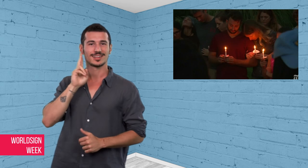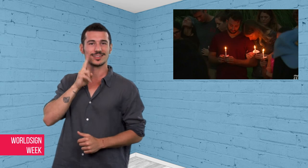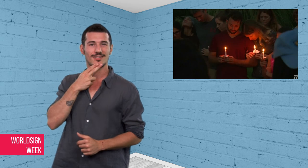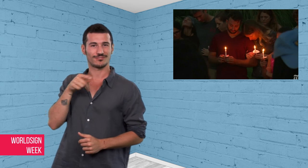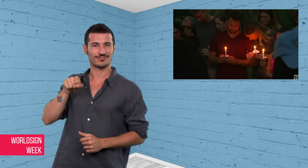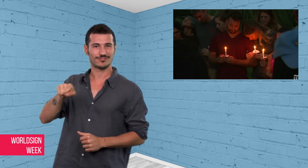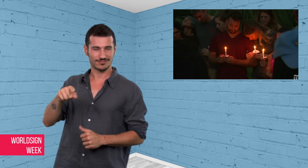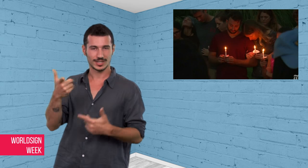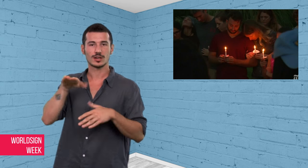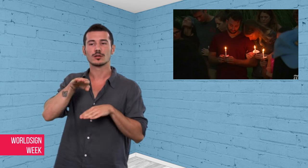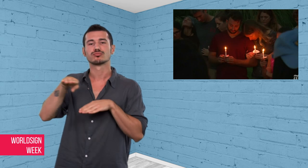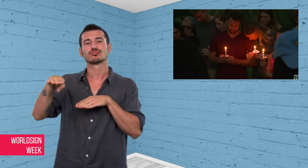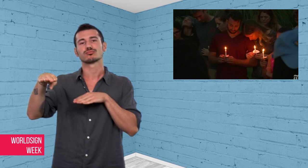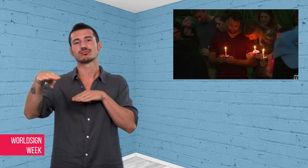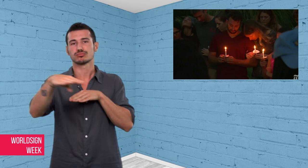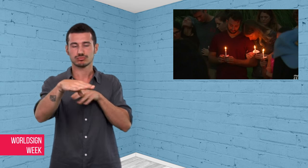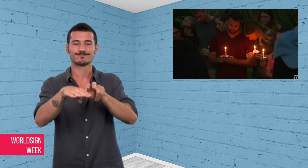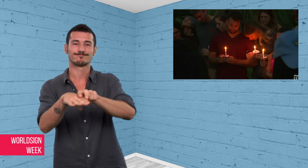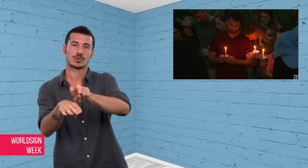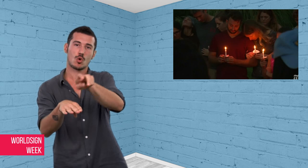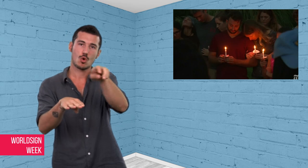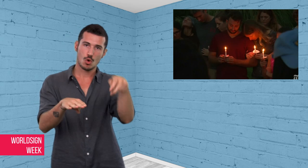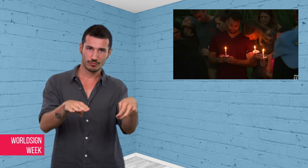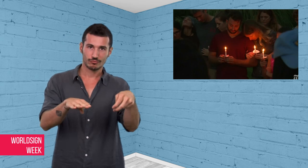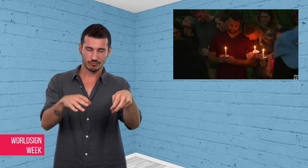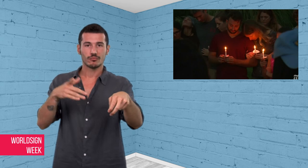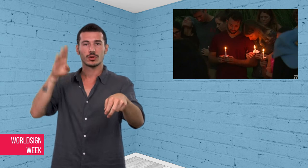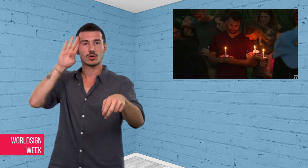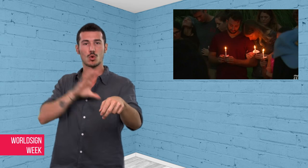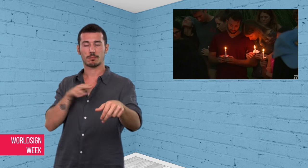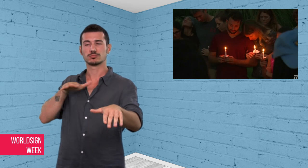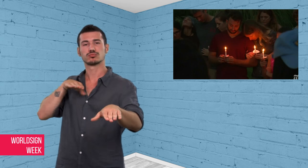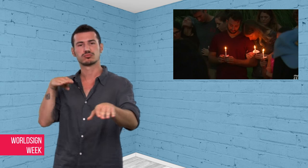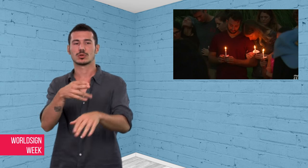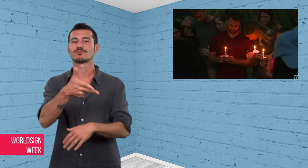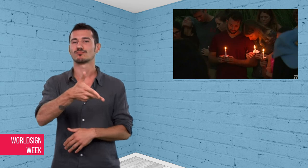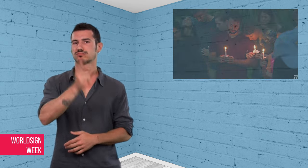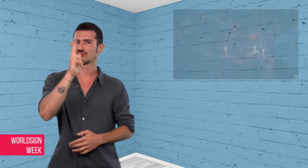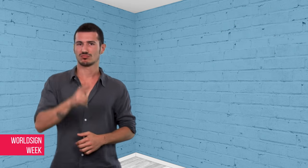exited the car where he was shot almost